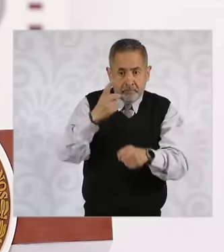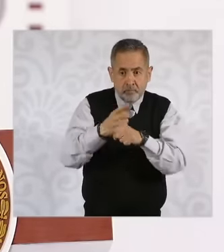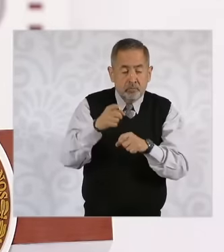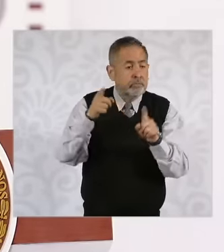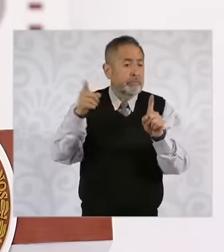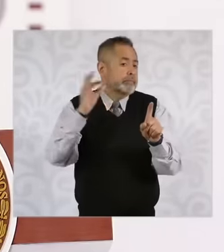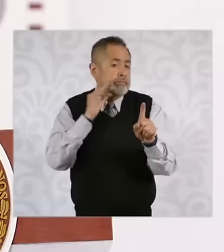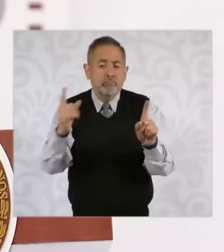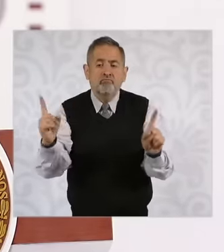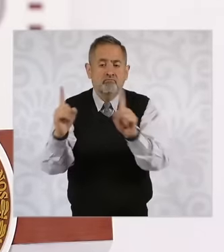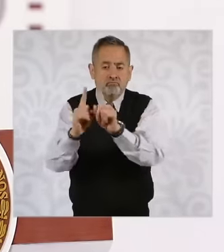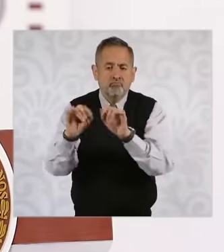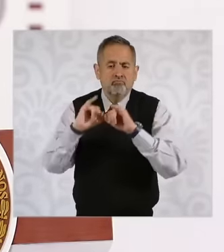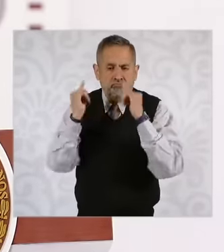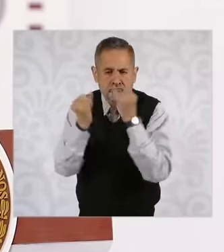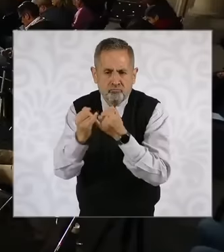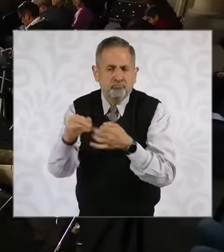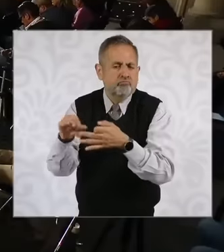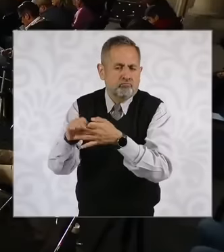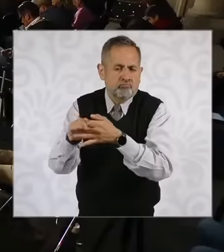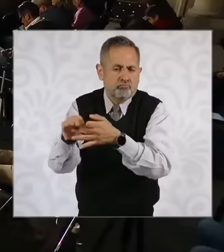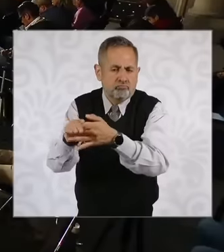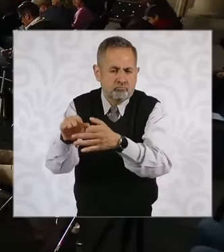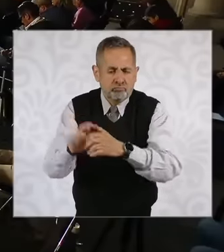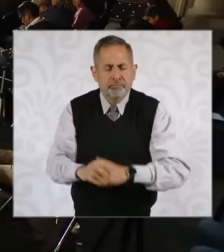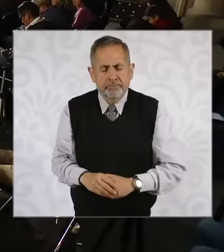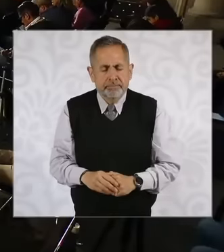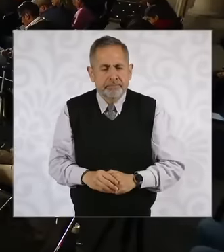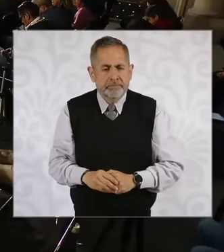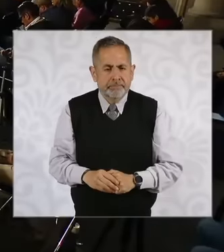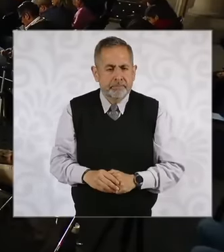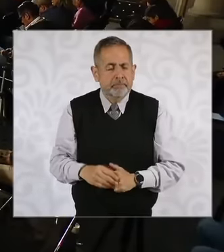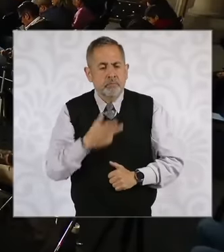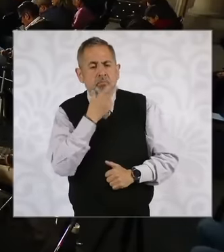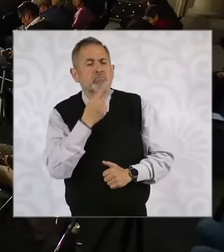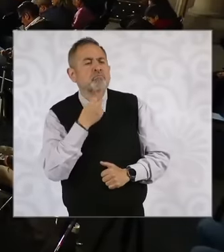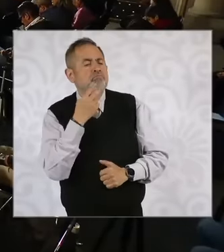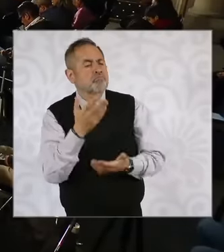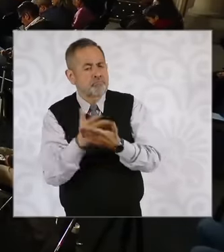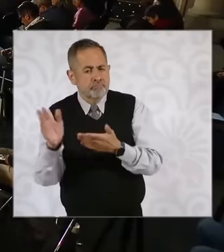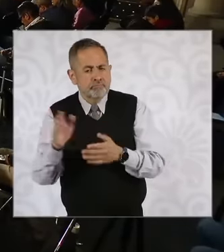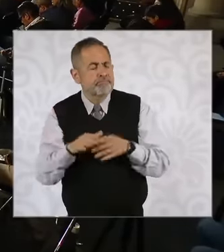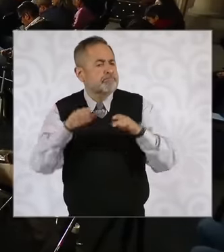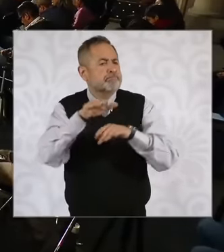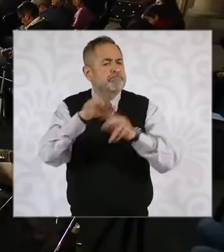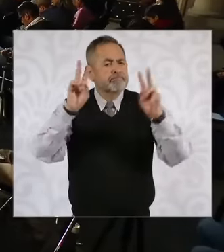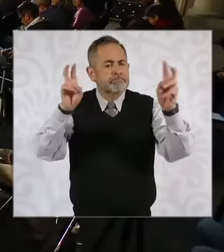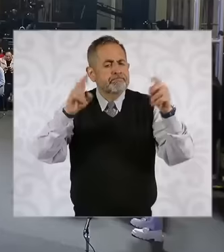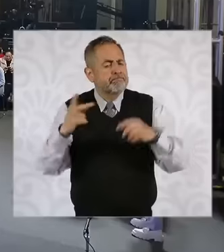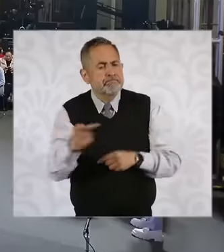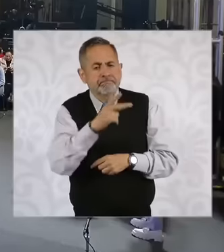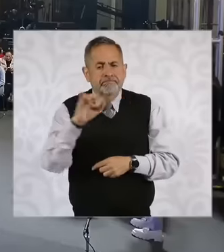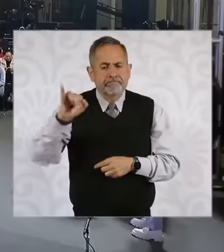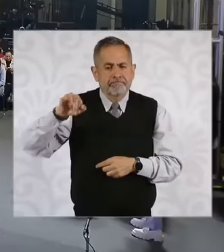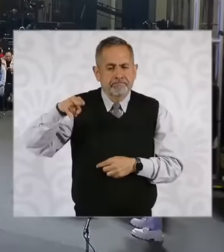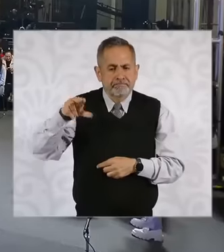prosecutor himself and on the other hand, on the issue of the inai and the new secretariat, ask him how